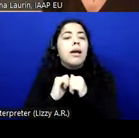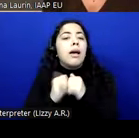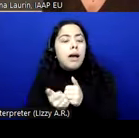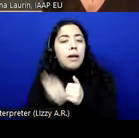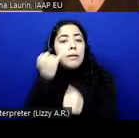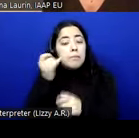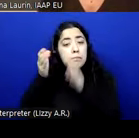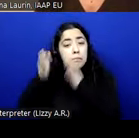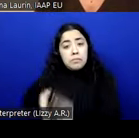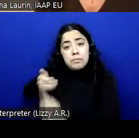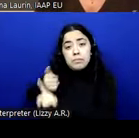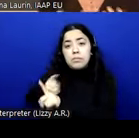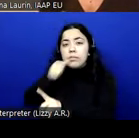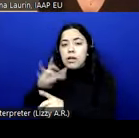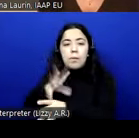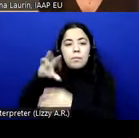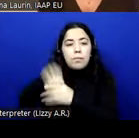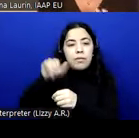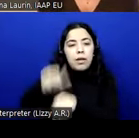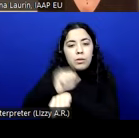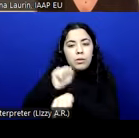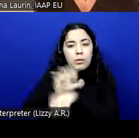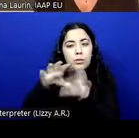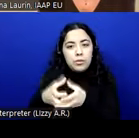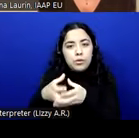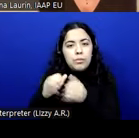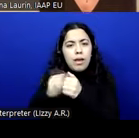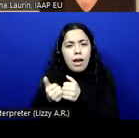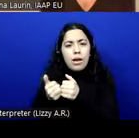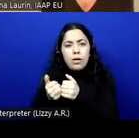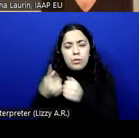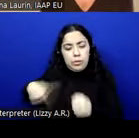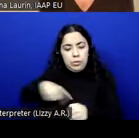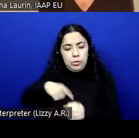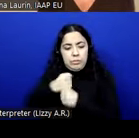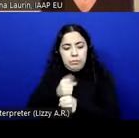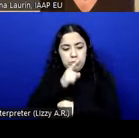part of the Joint Working Group add things? How do we make sure from the standardisation